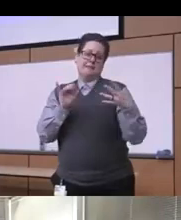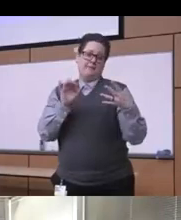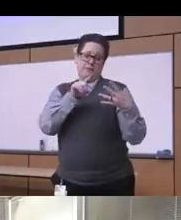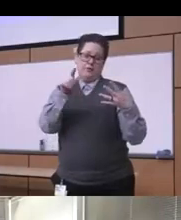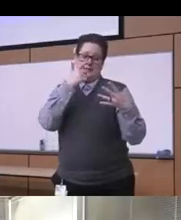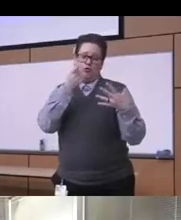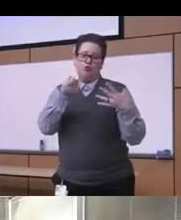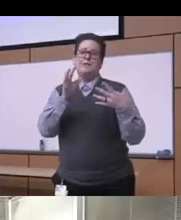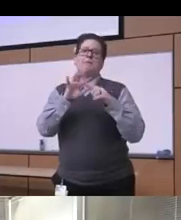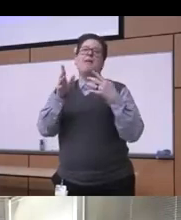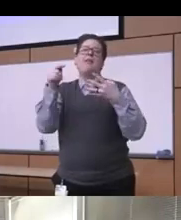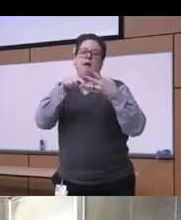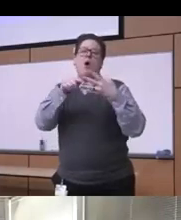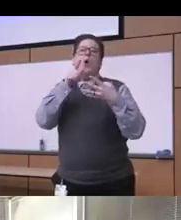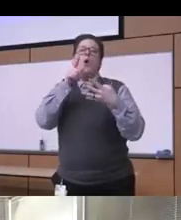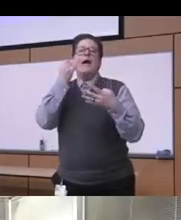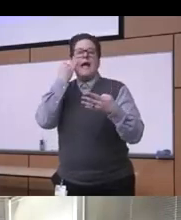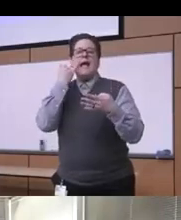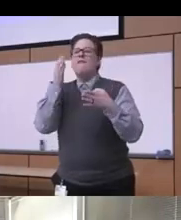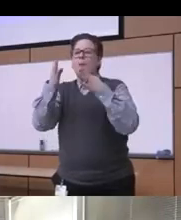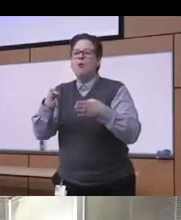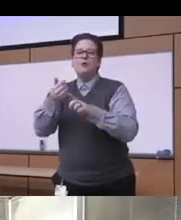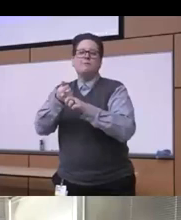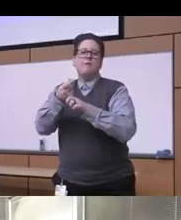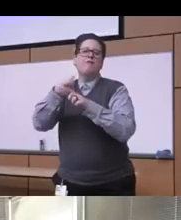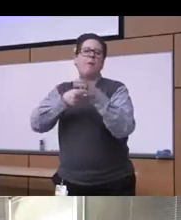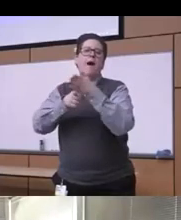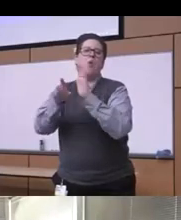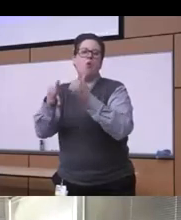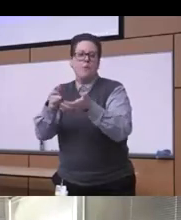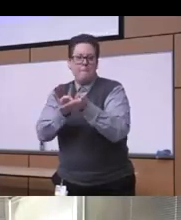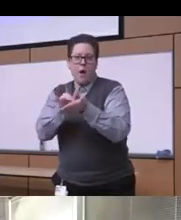basically from an underrepresented group in medicine wanted to really be involved and uh